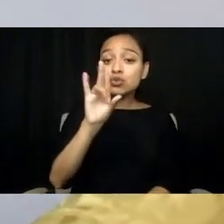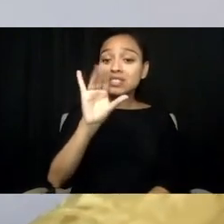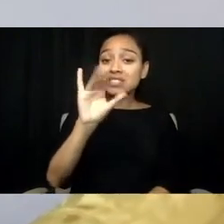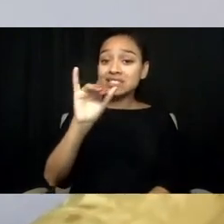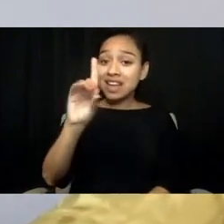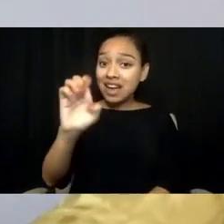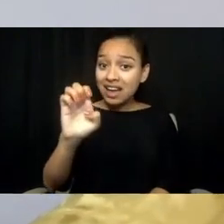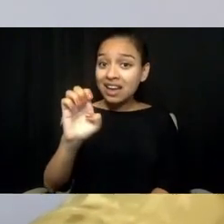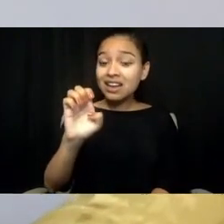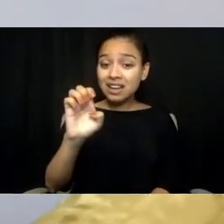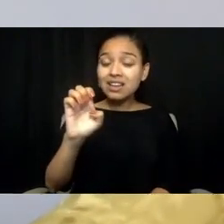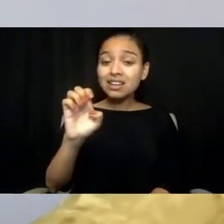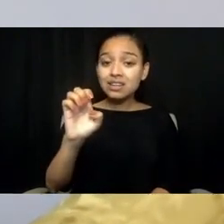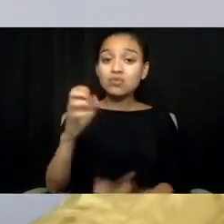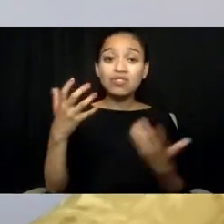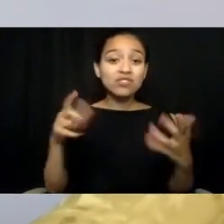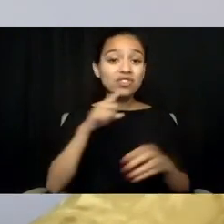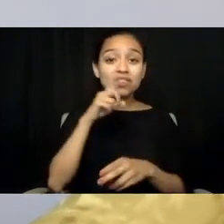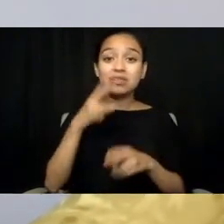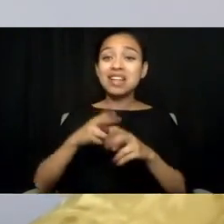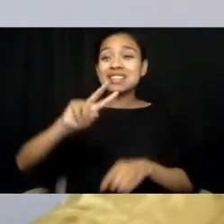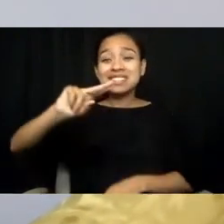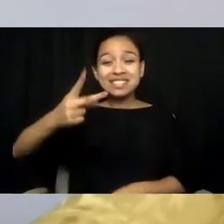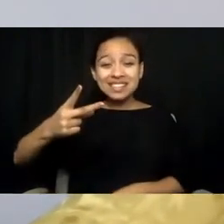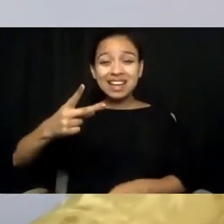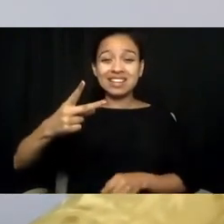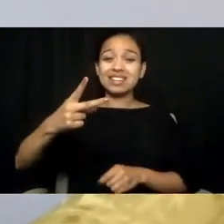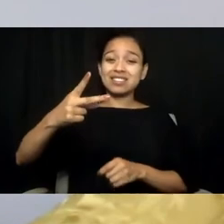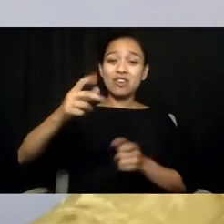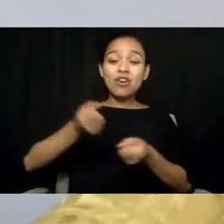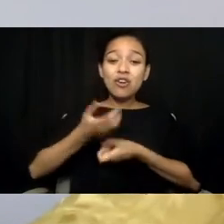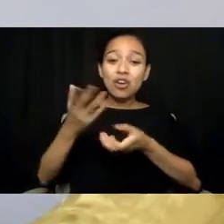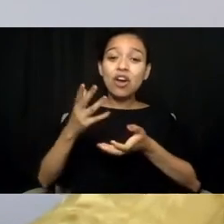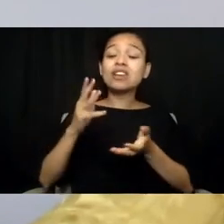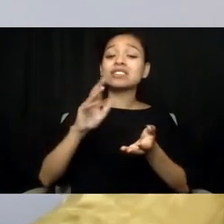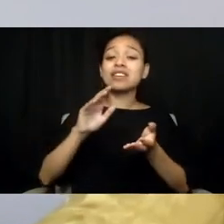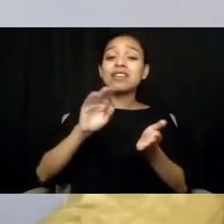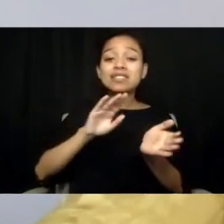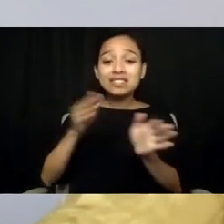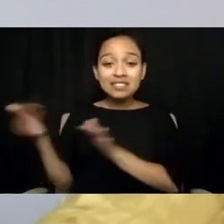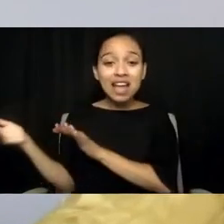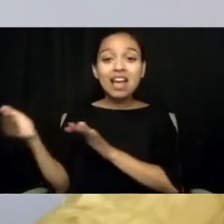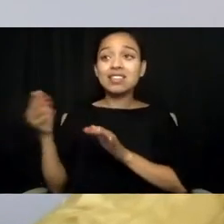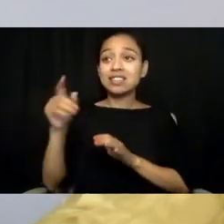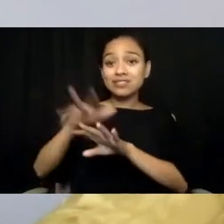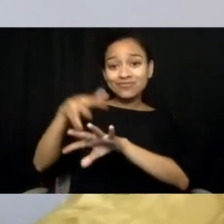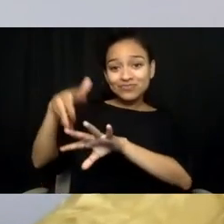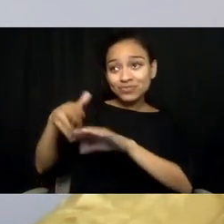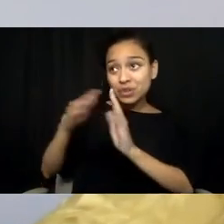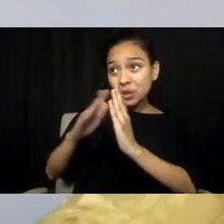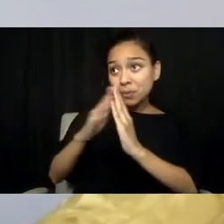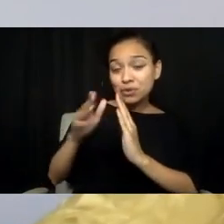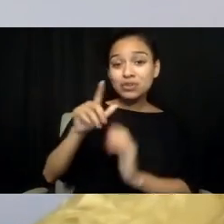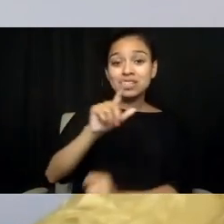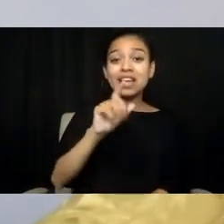is now the second leading cause of death in Indigenous youth aged 10-24. This is a true crisis and it is imperative that tribal clinic sites